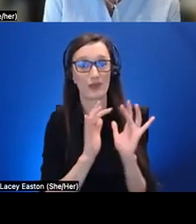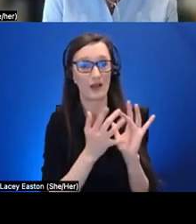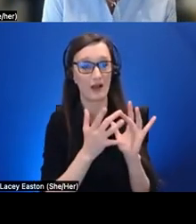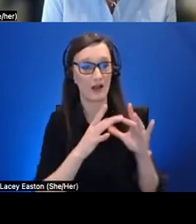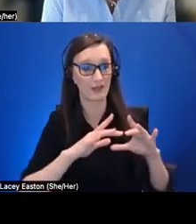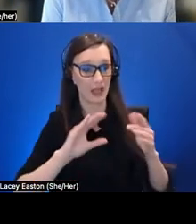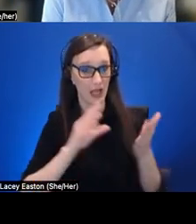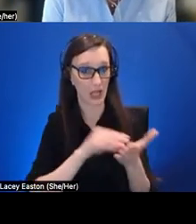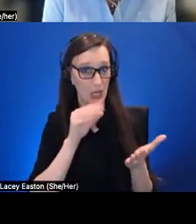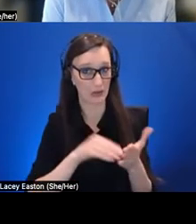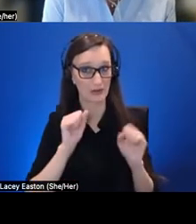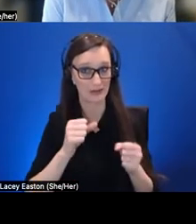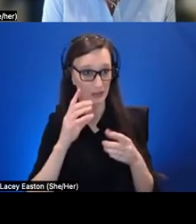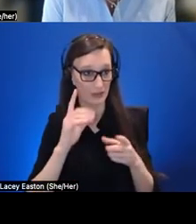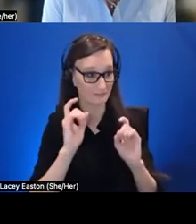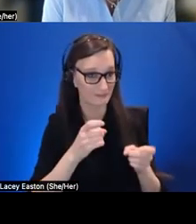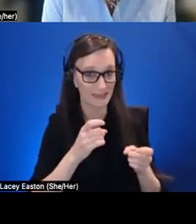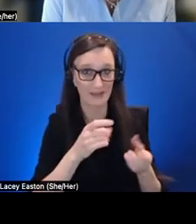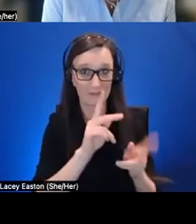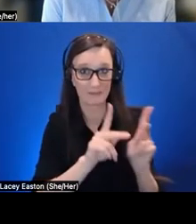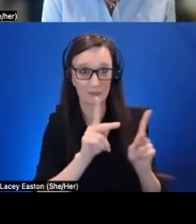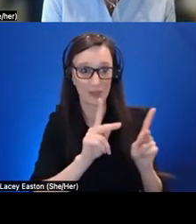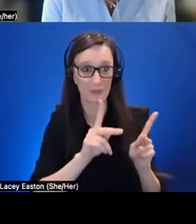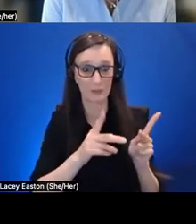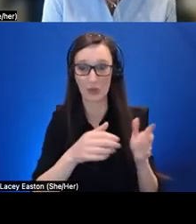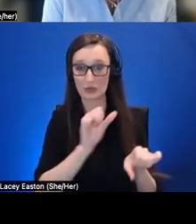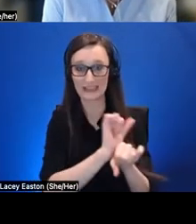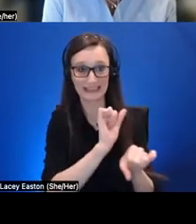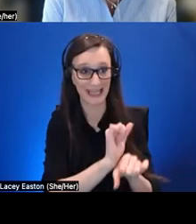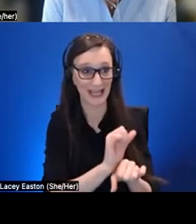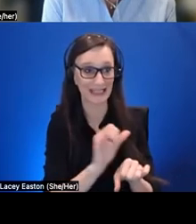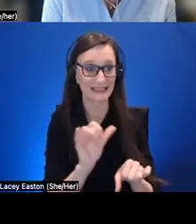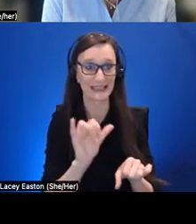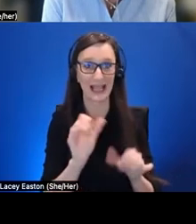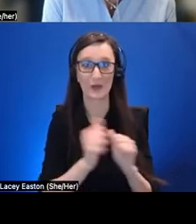google the google panda on on on your phone and then you get an immersive preview of